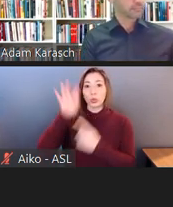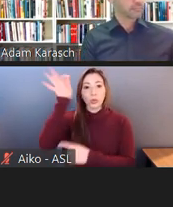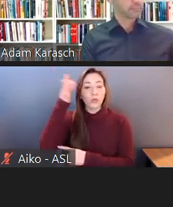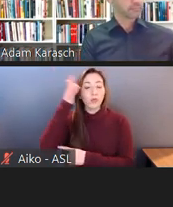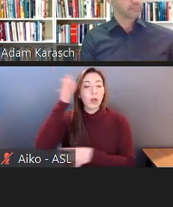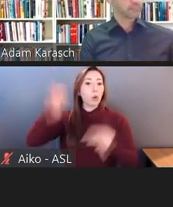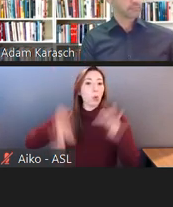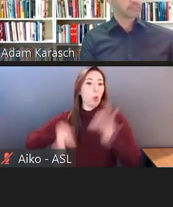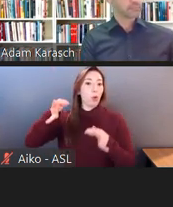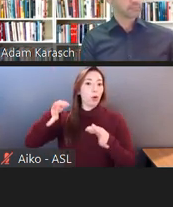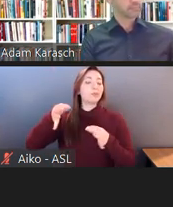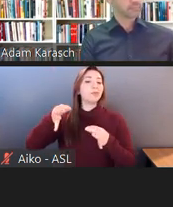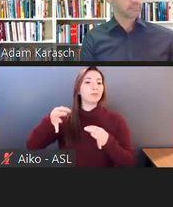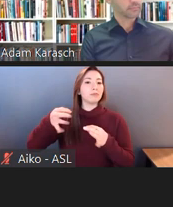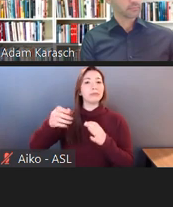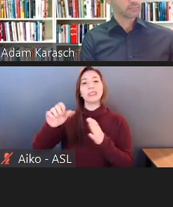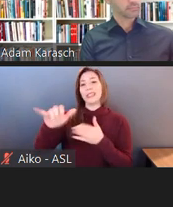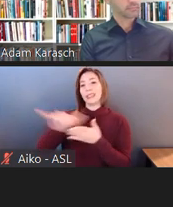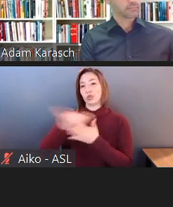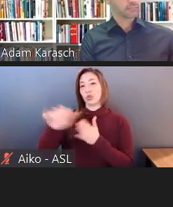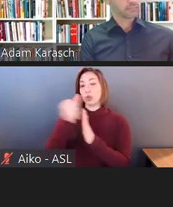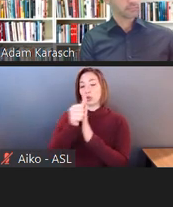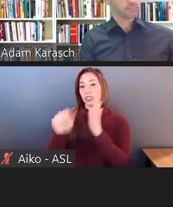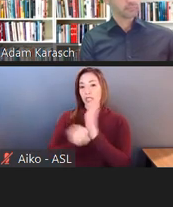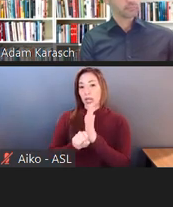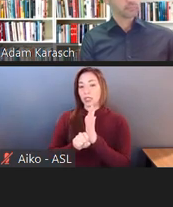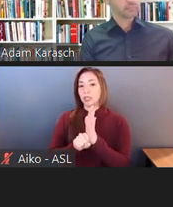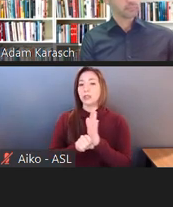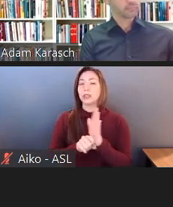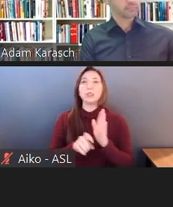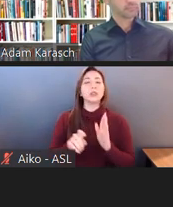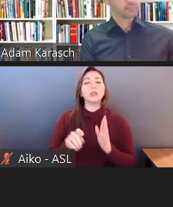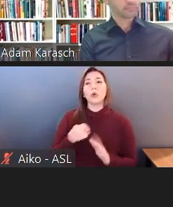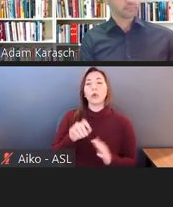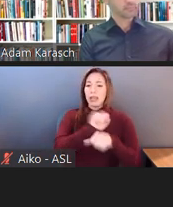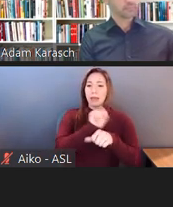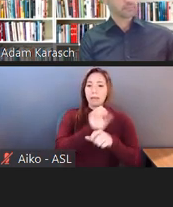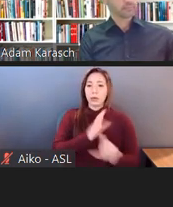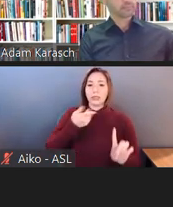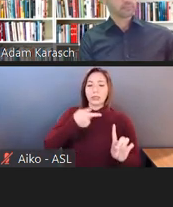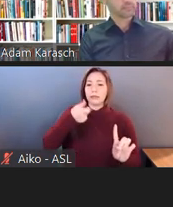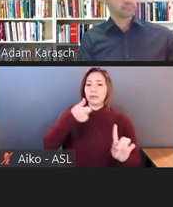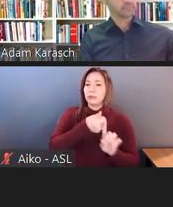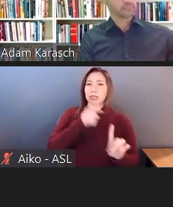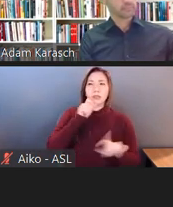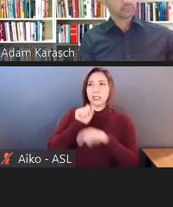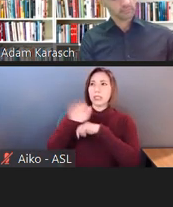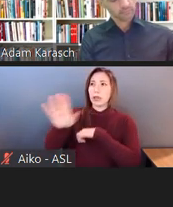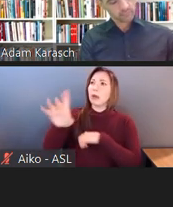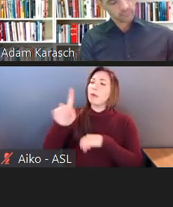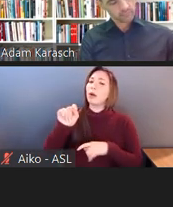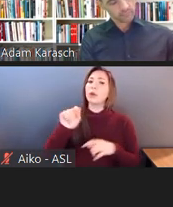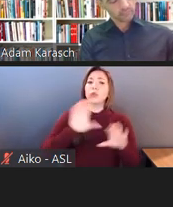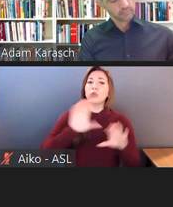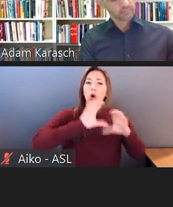It wasn't filed by employees, but it was filed by a class of disabled individuals